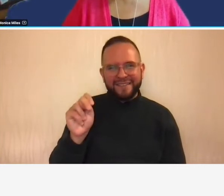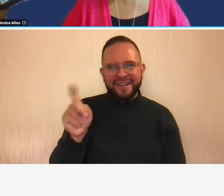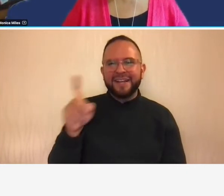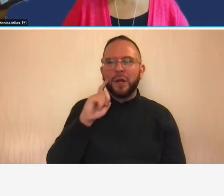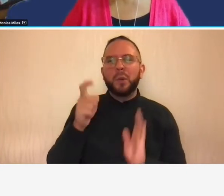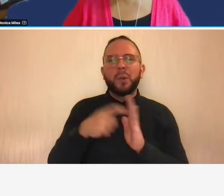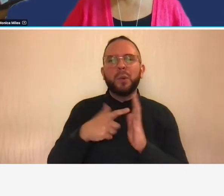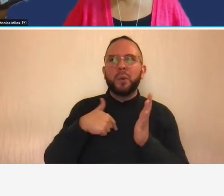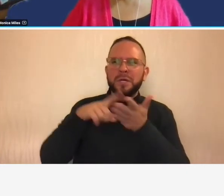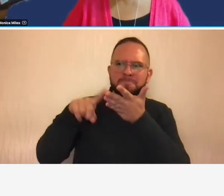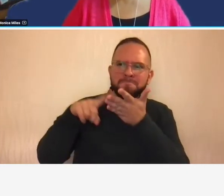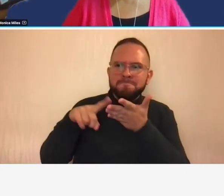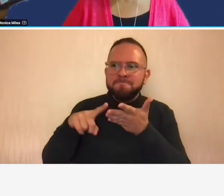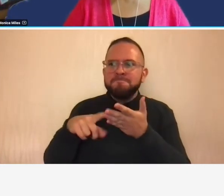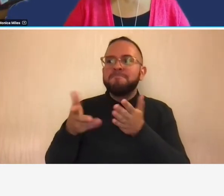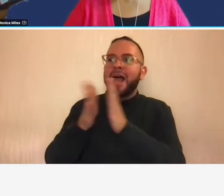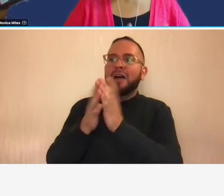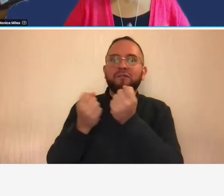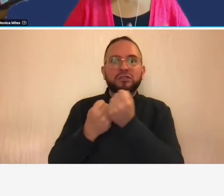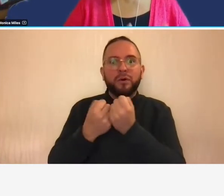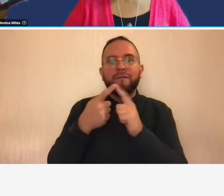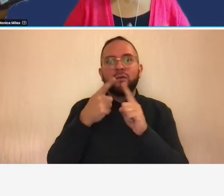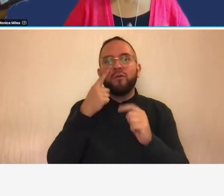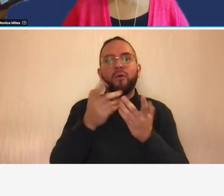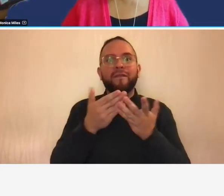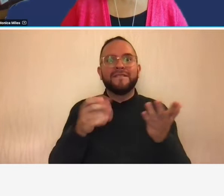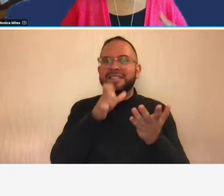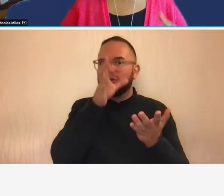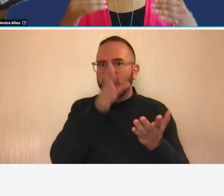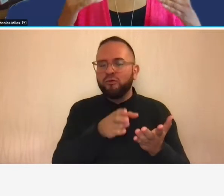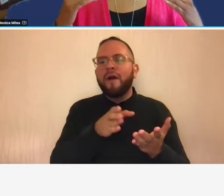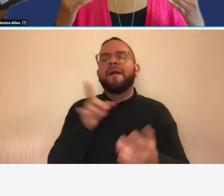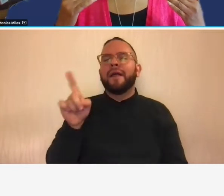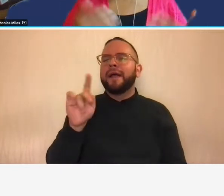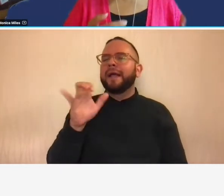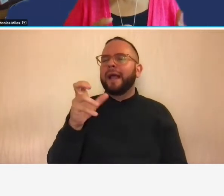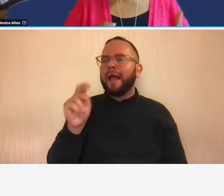for indirect cost rates this is something that kathryn and her group see so i am making a point